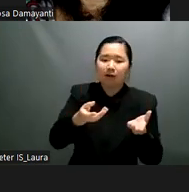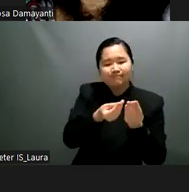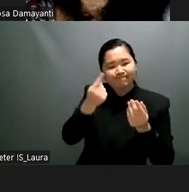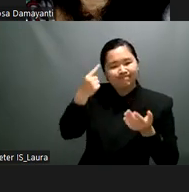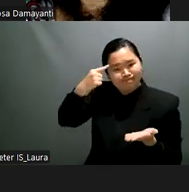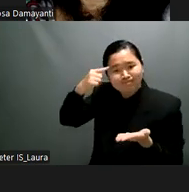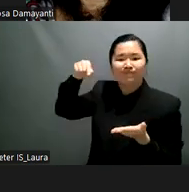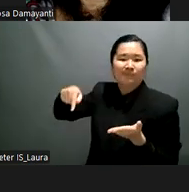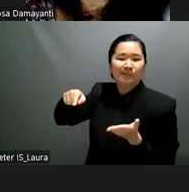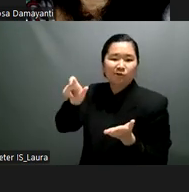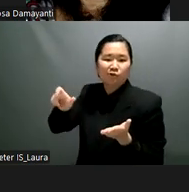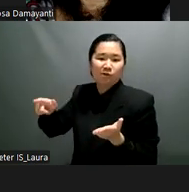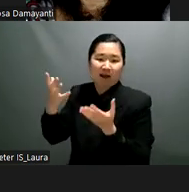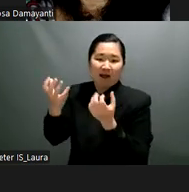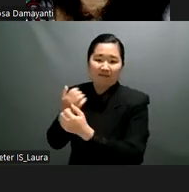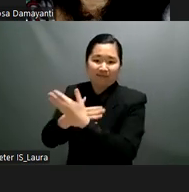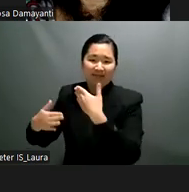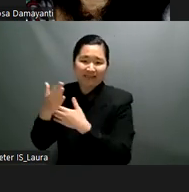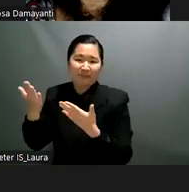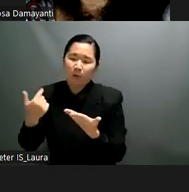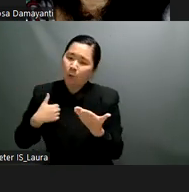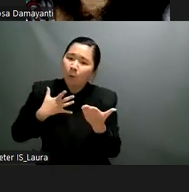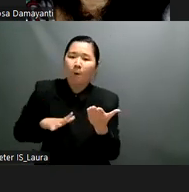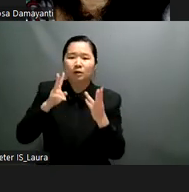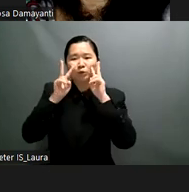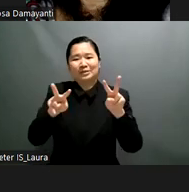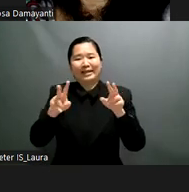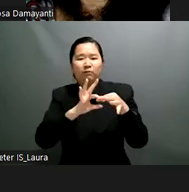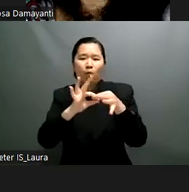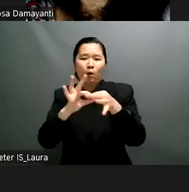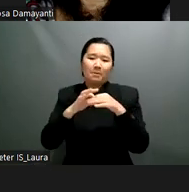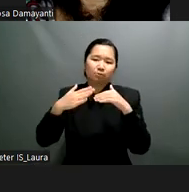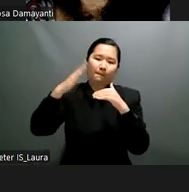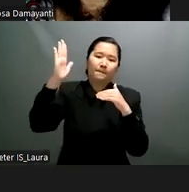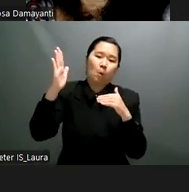deanna thank you so much for for all of those um really important points i'm i'm glad that